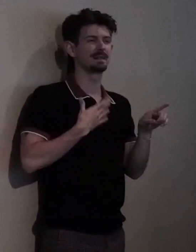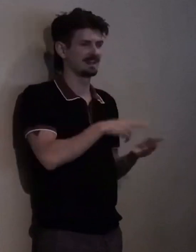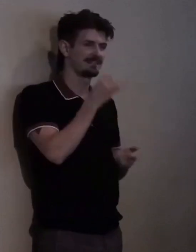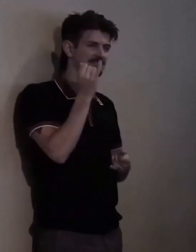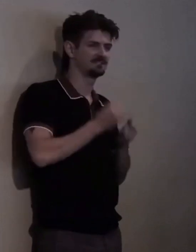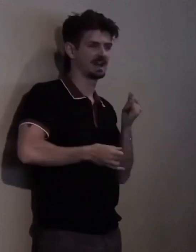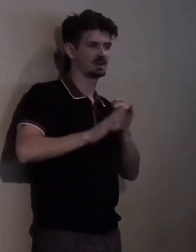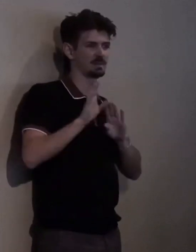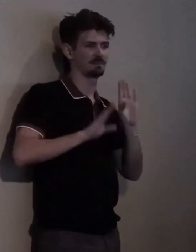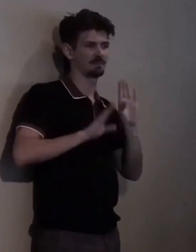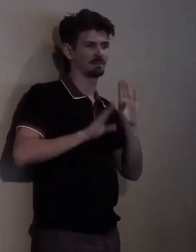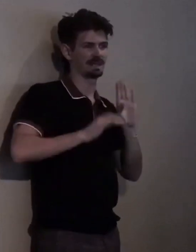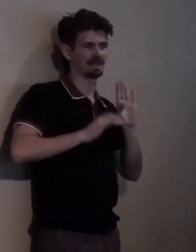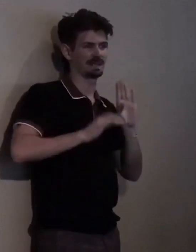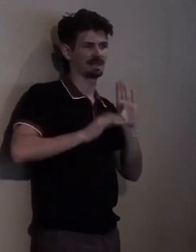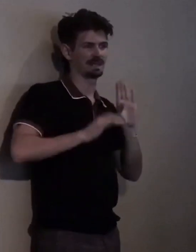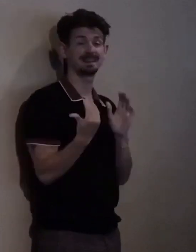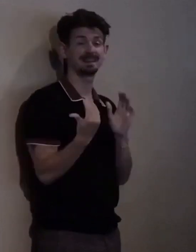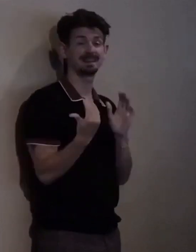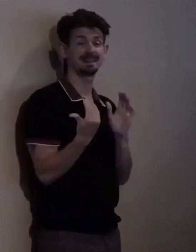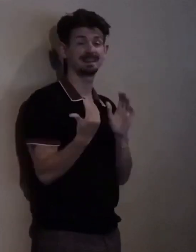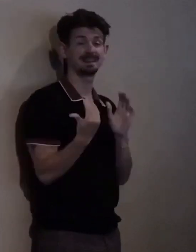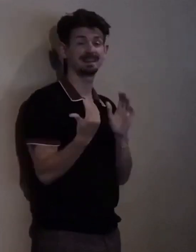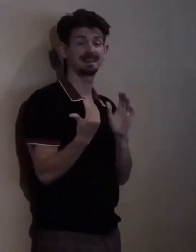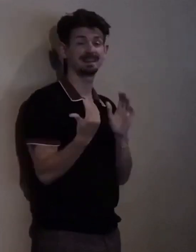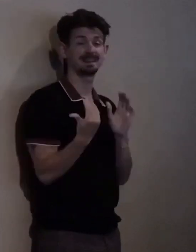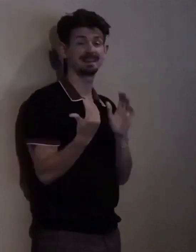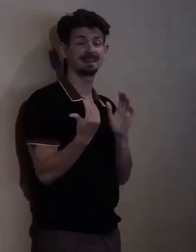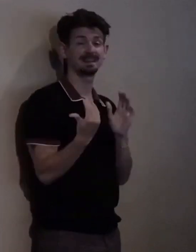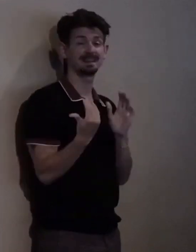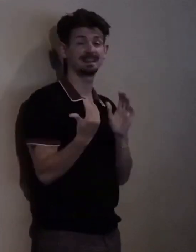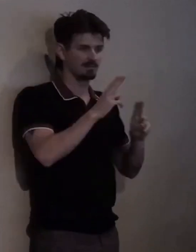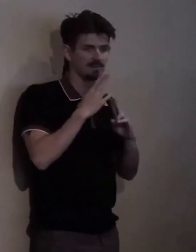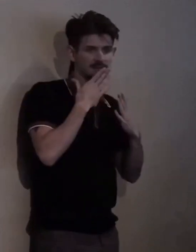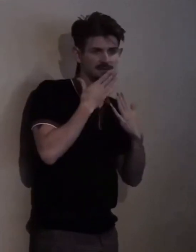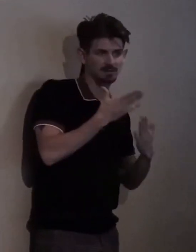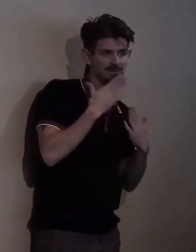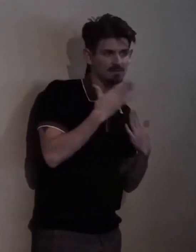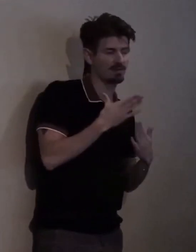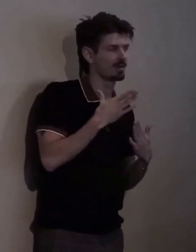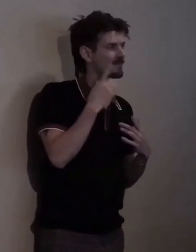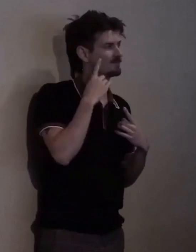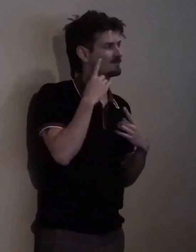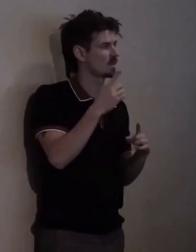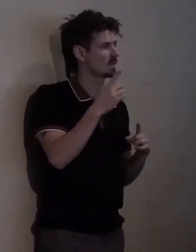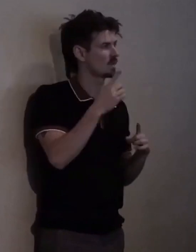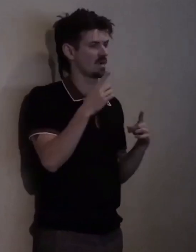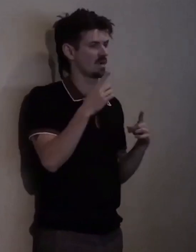Uhm... And again, I am so humble and grateful and I am so thankful for this privilege and this position.